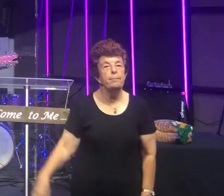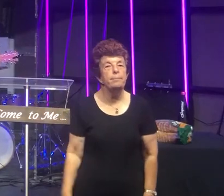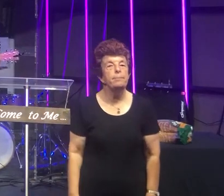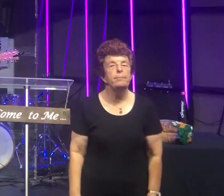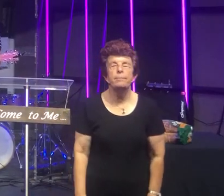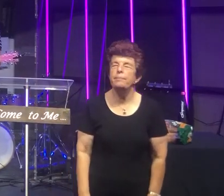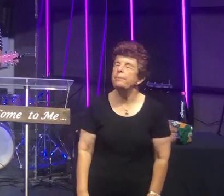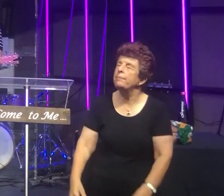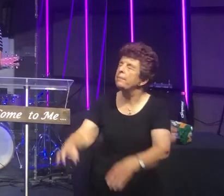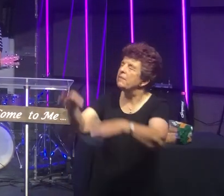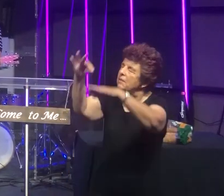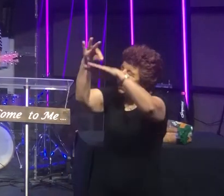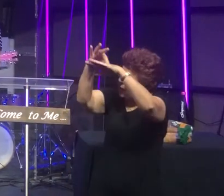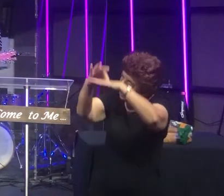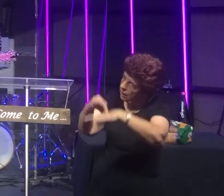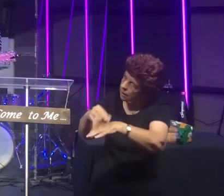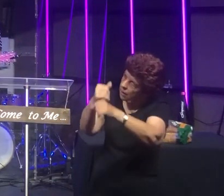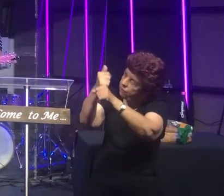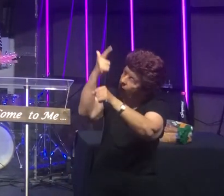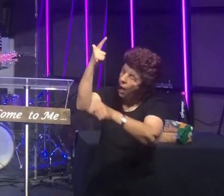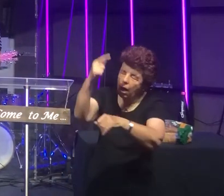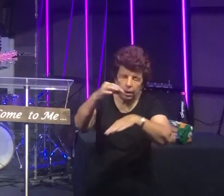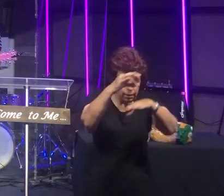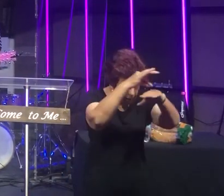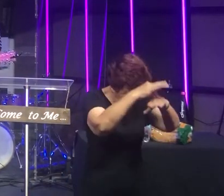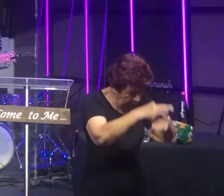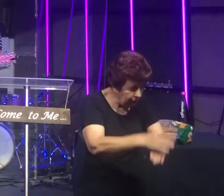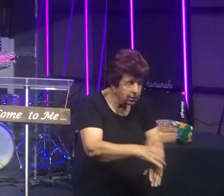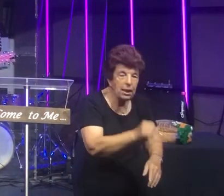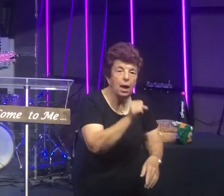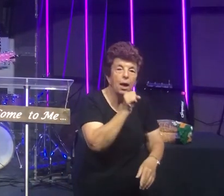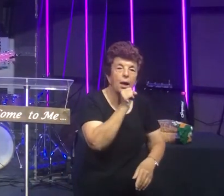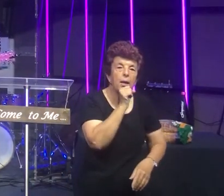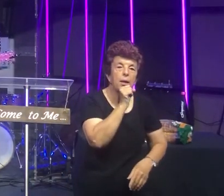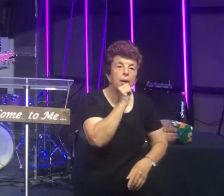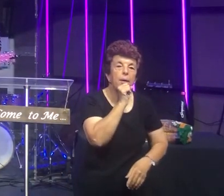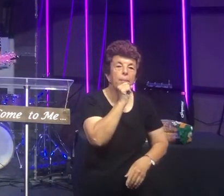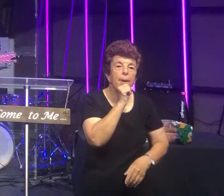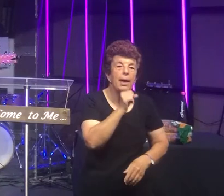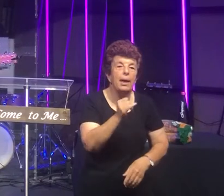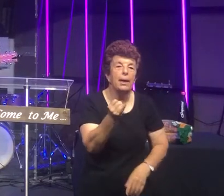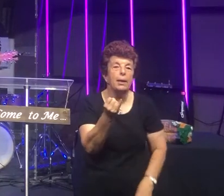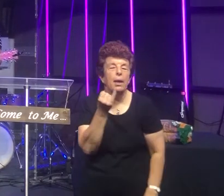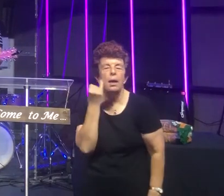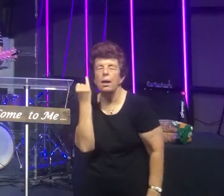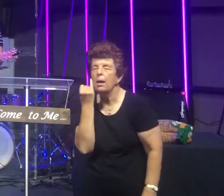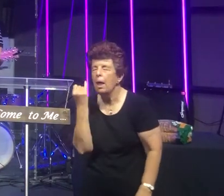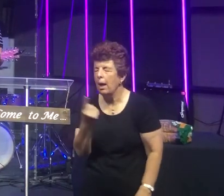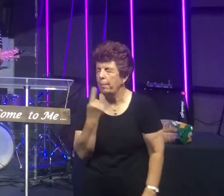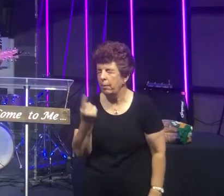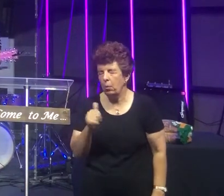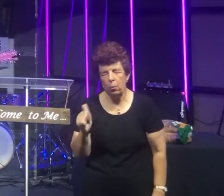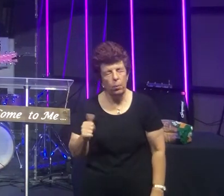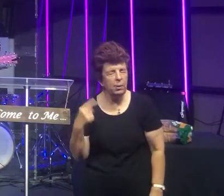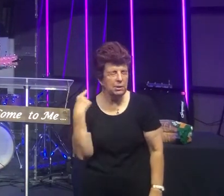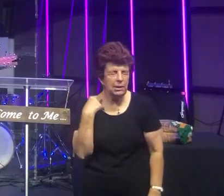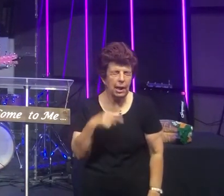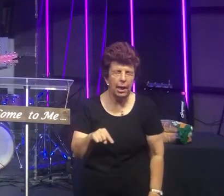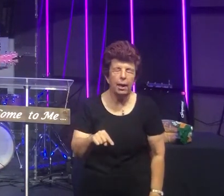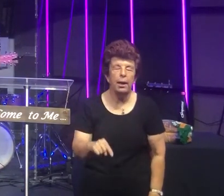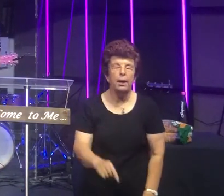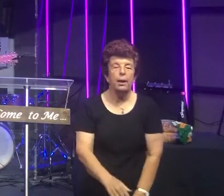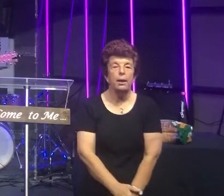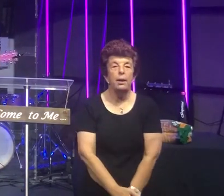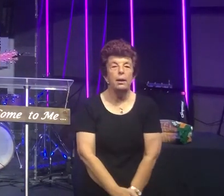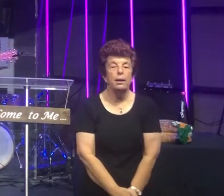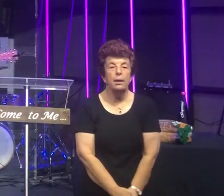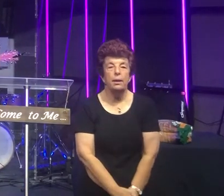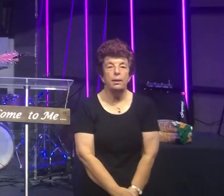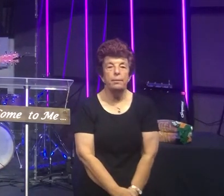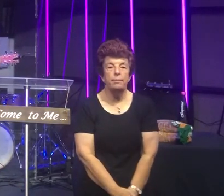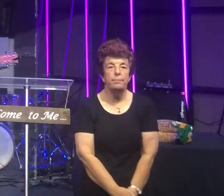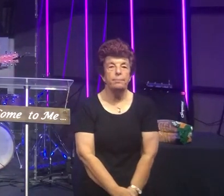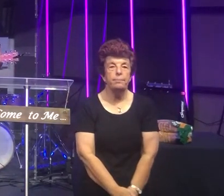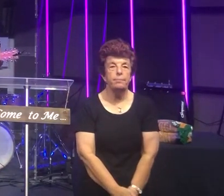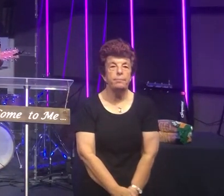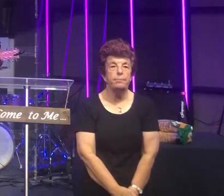Son of God Son of Man Lamb that was slain